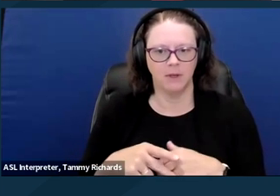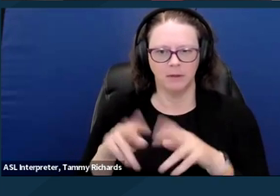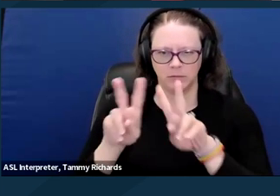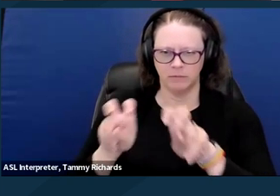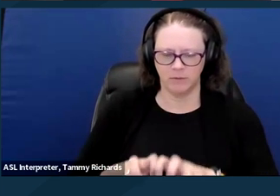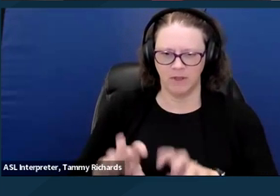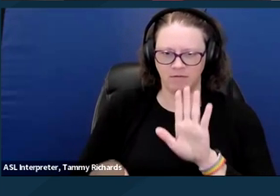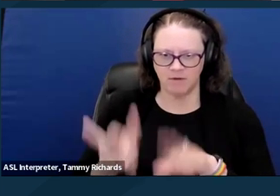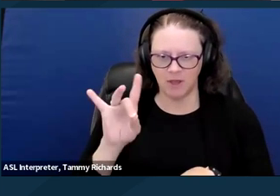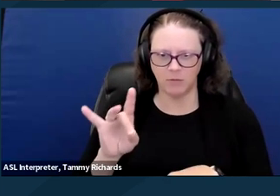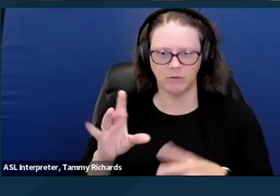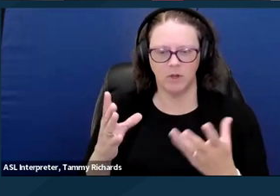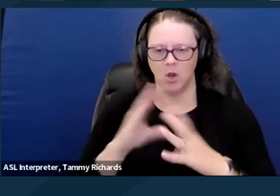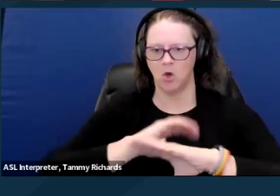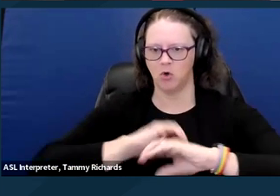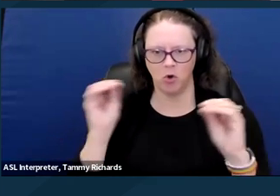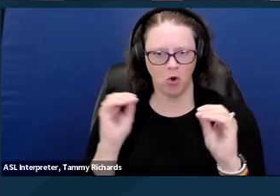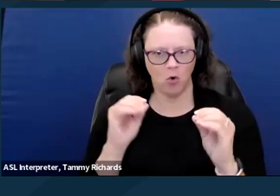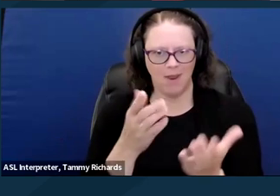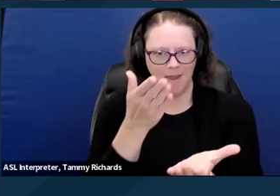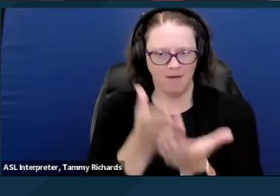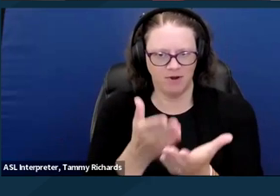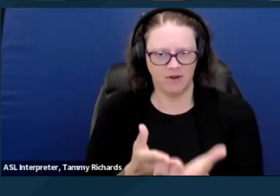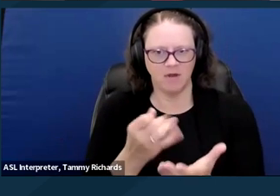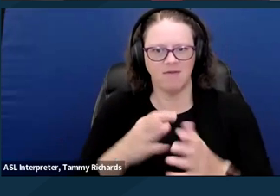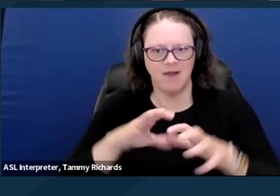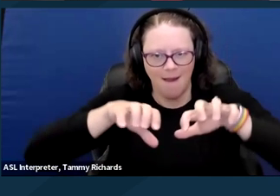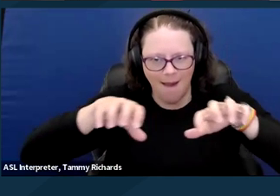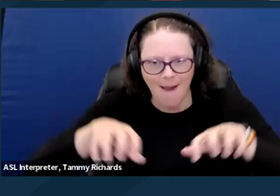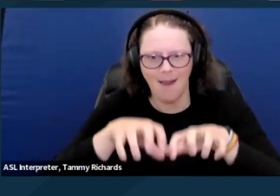"no evidence of active treatment during facility visits."